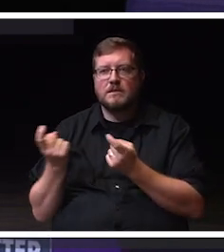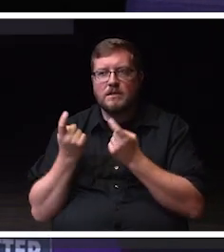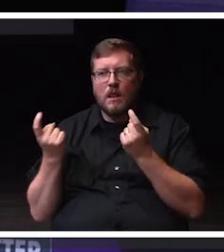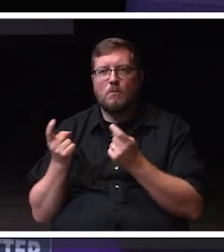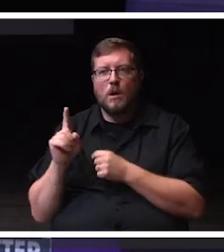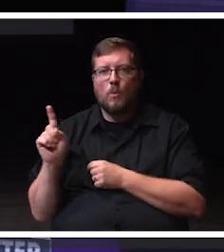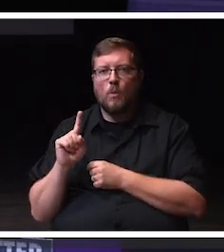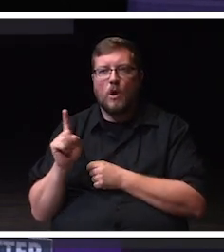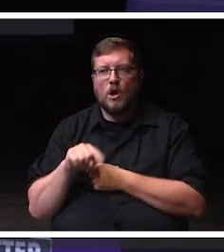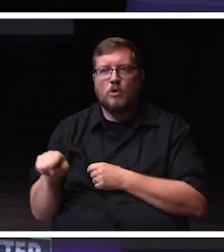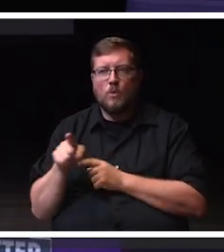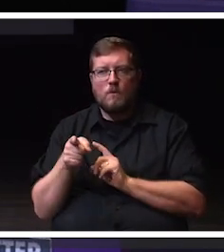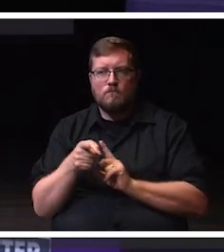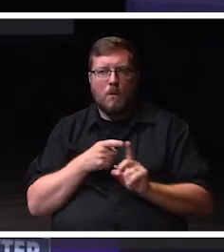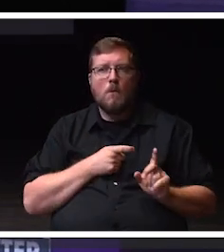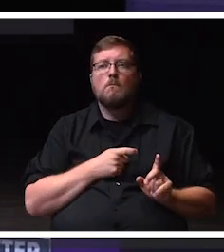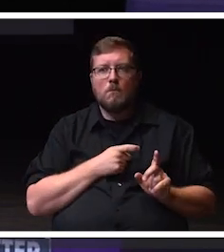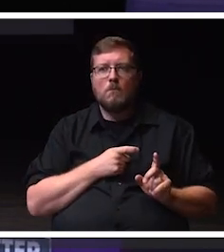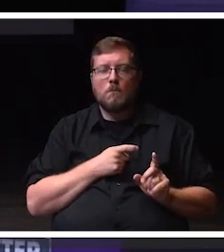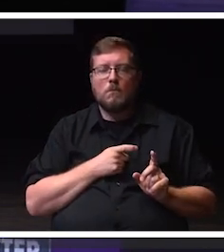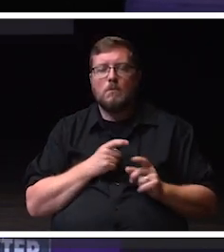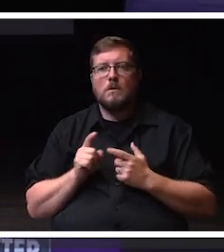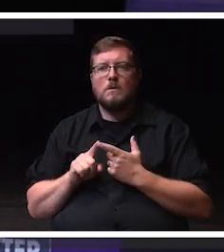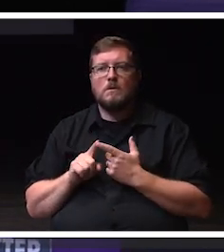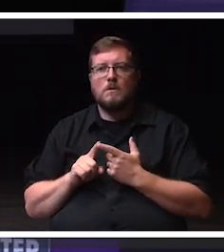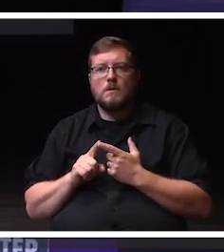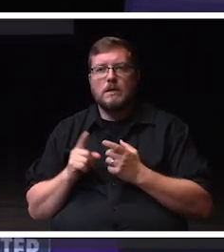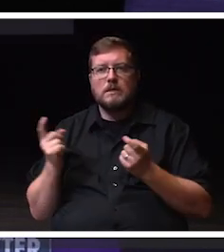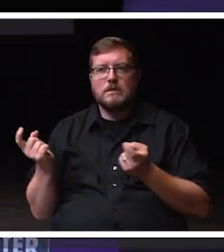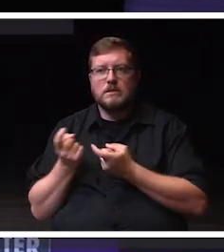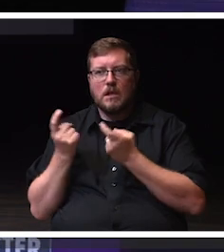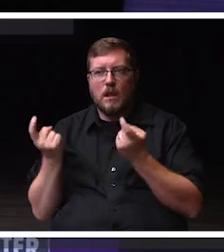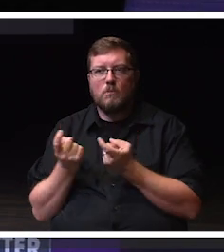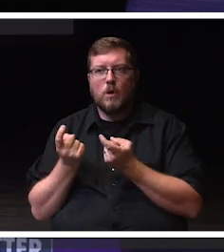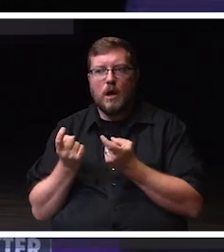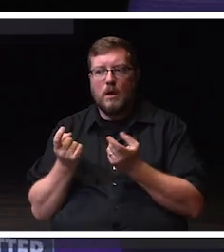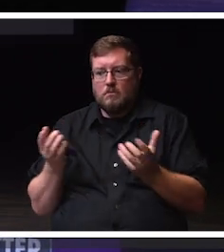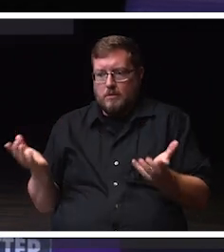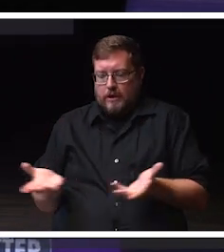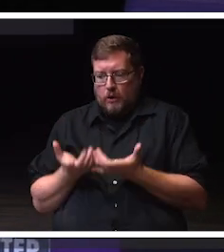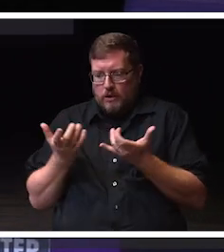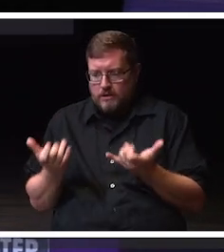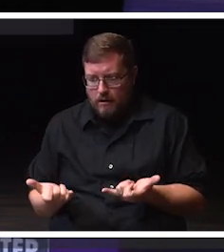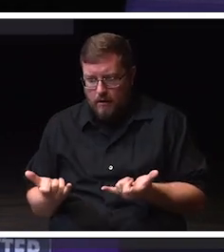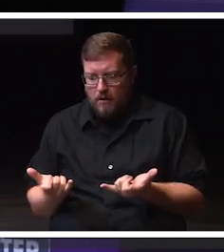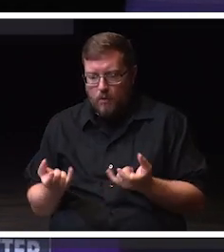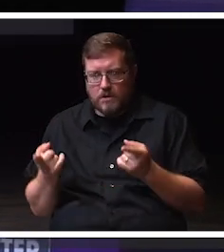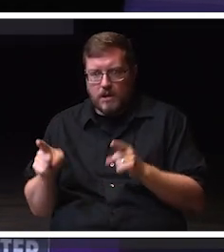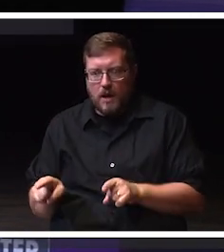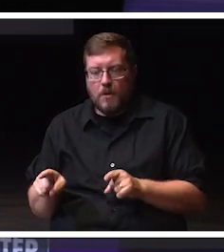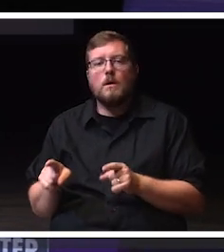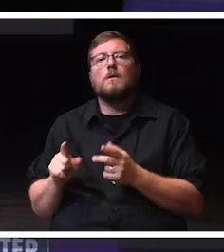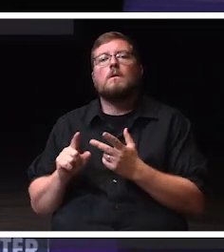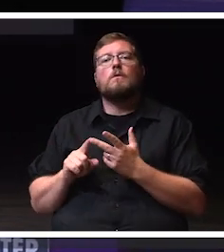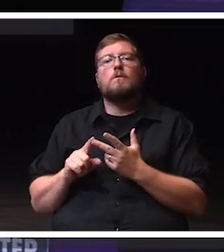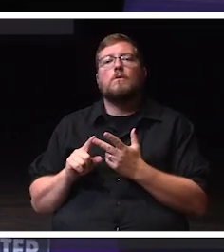Number two, celebrate where we are today. And number three, celebrate where we are going